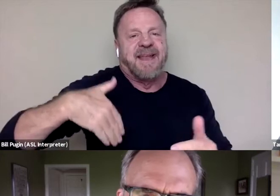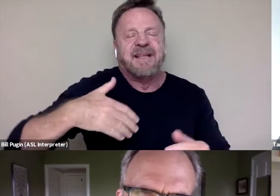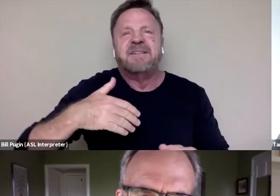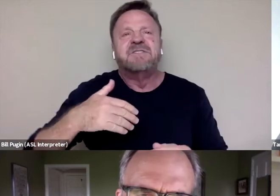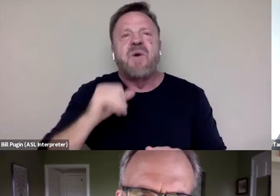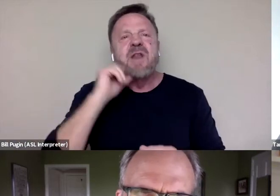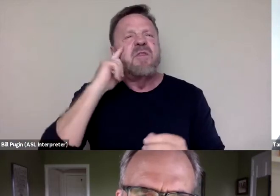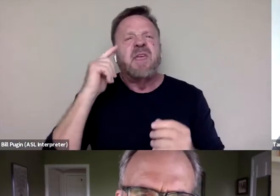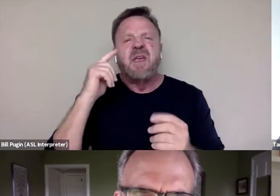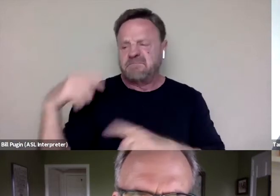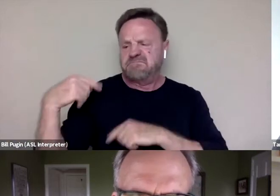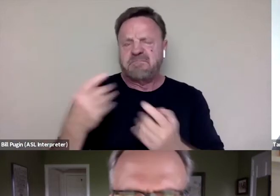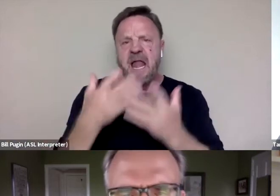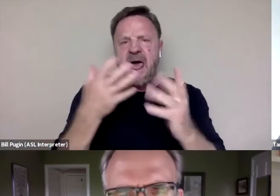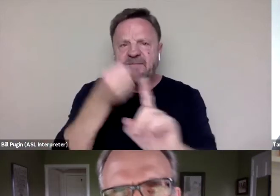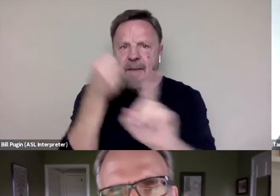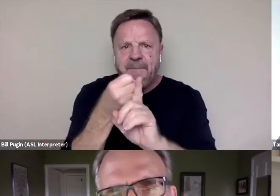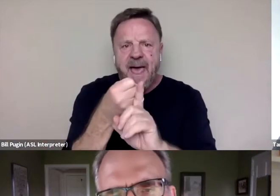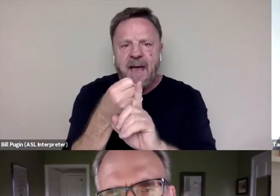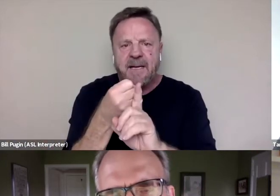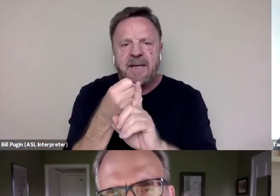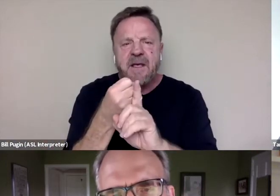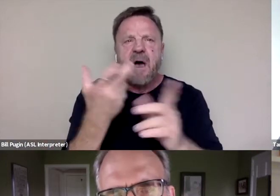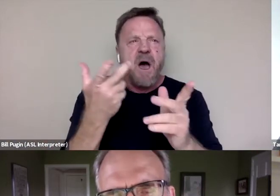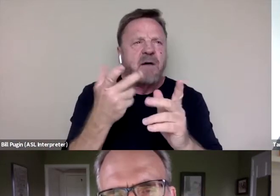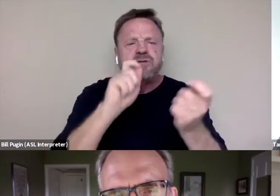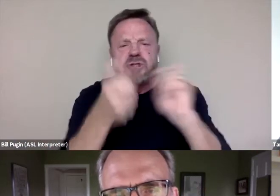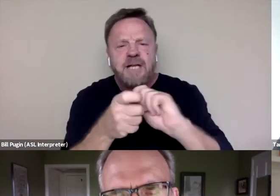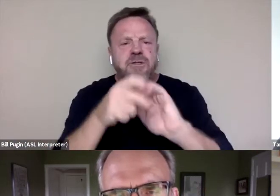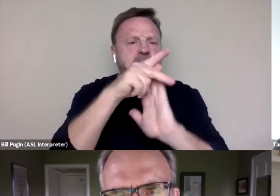in terms of shaping policy or even consciousness yet,